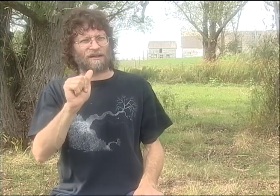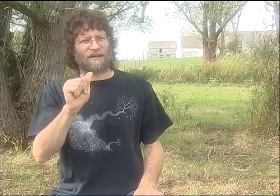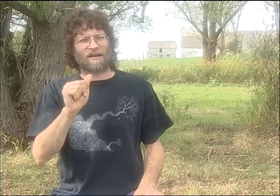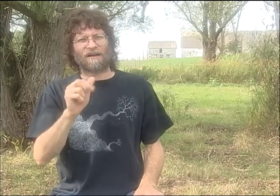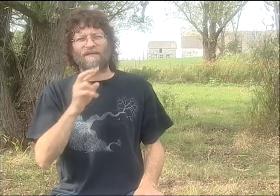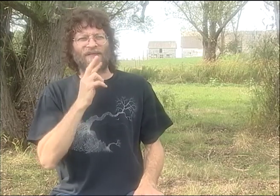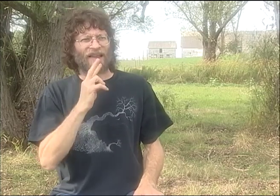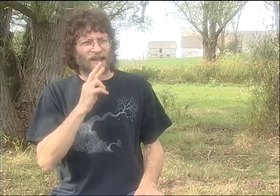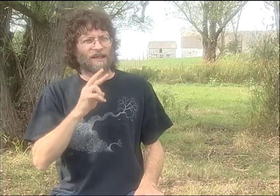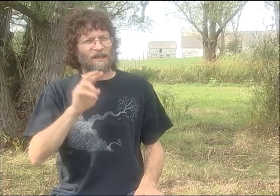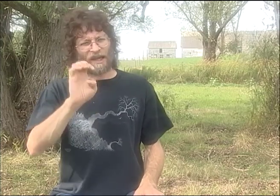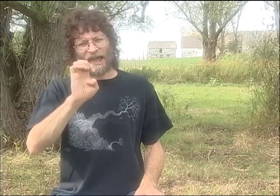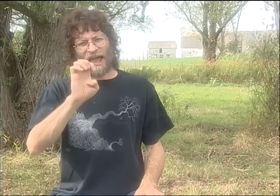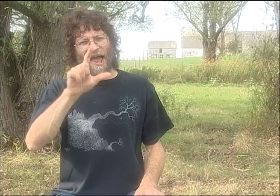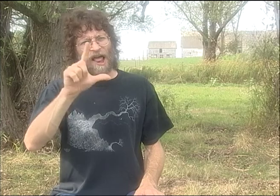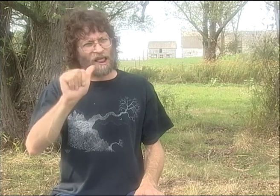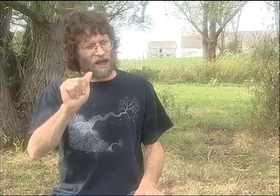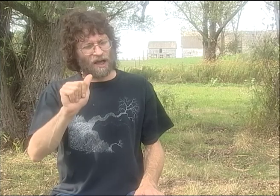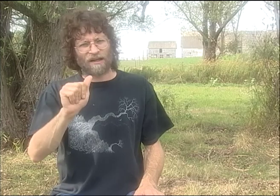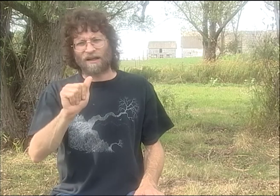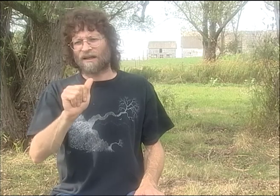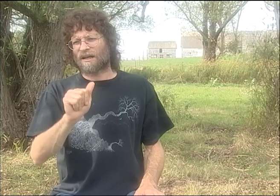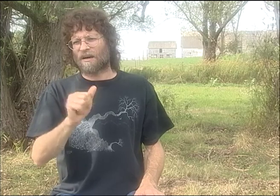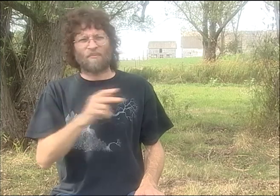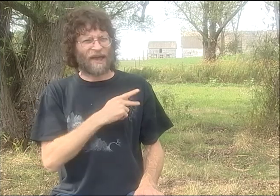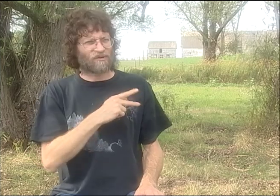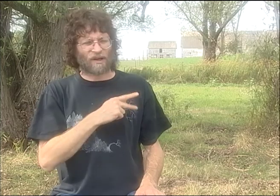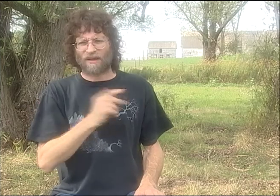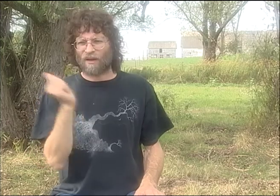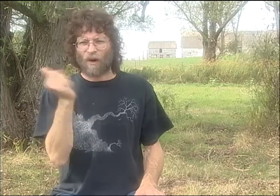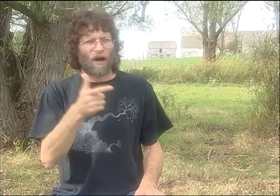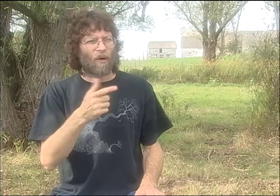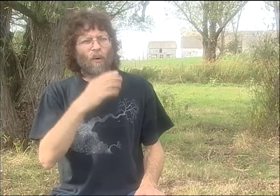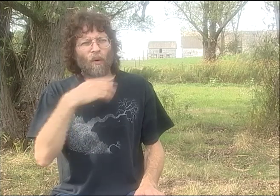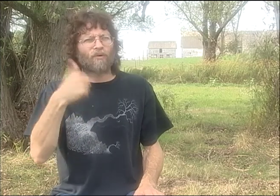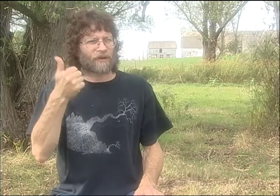THERE WERE THESE OLDER POETS--VALLI, ELLA, AND PATRICK.